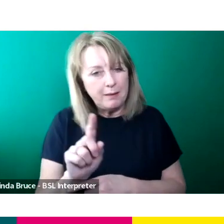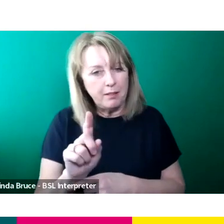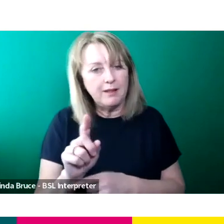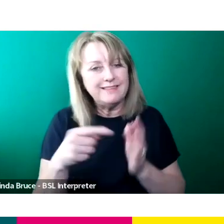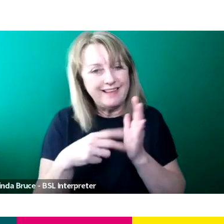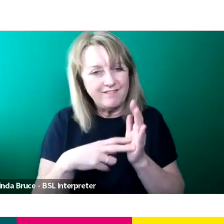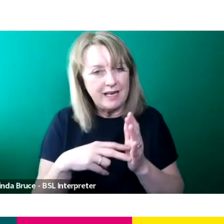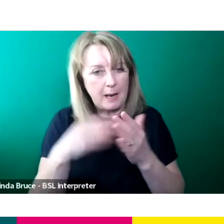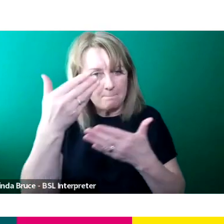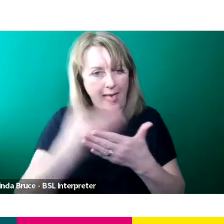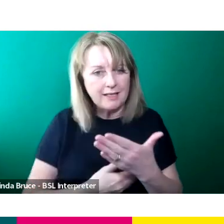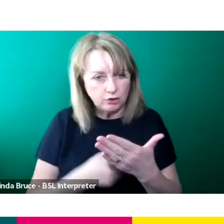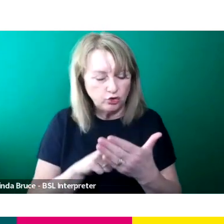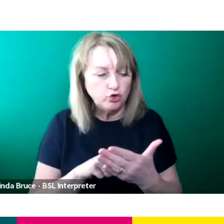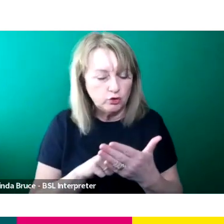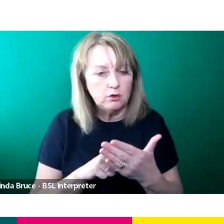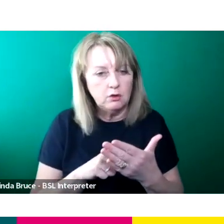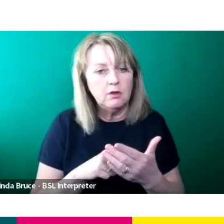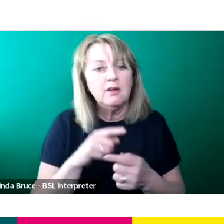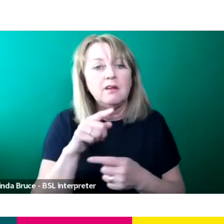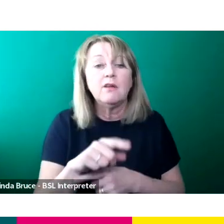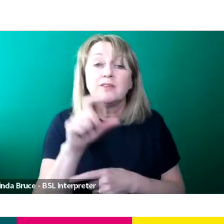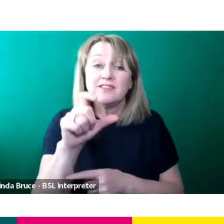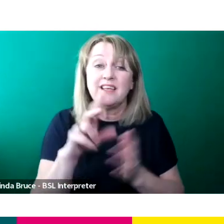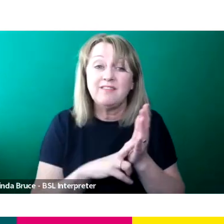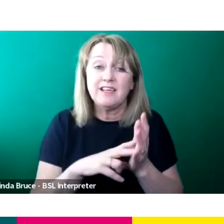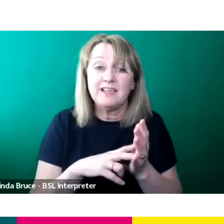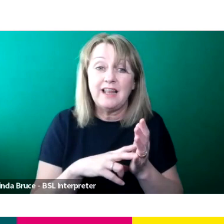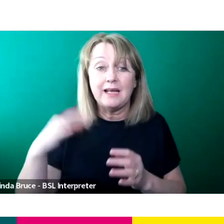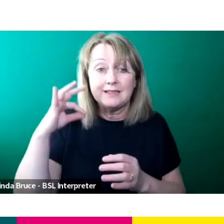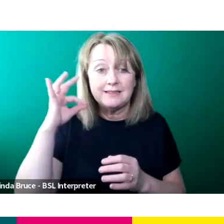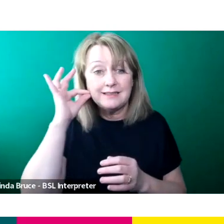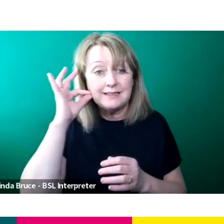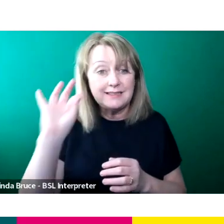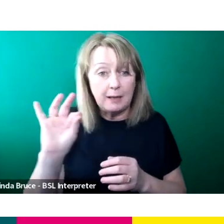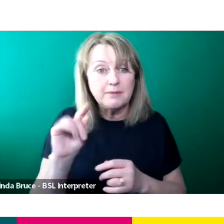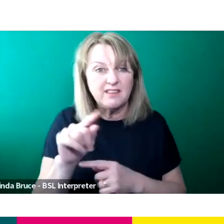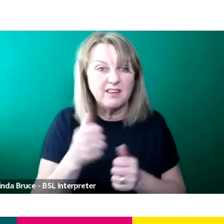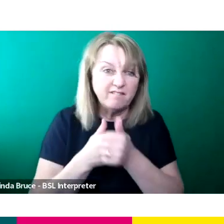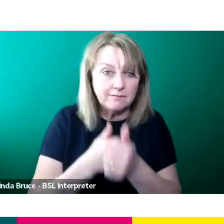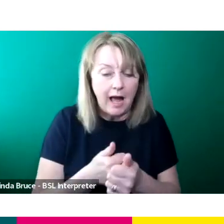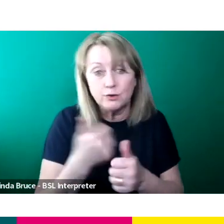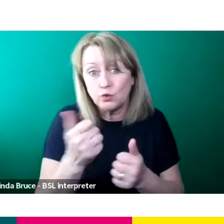also offer CV tips and advice in there. So it's definitely a group, good group to join even if you're not actively looking for